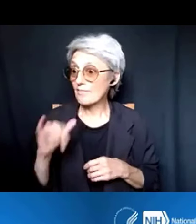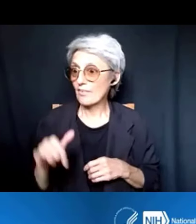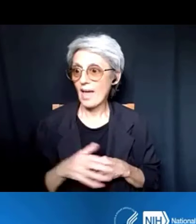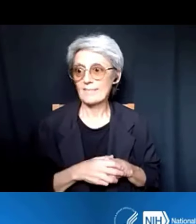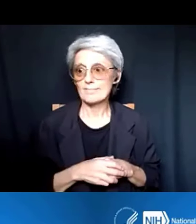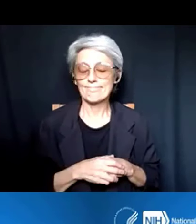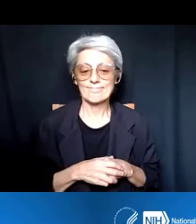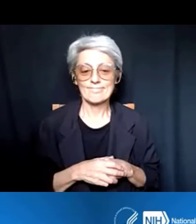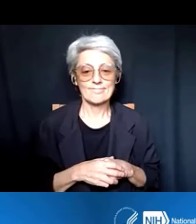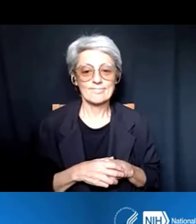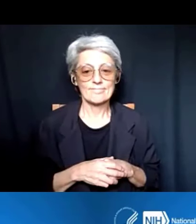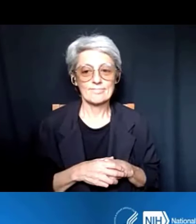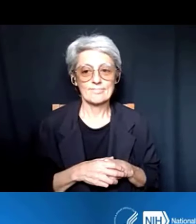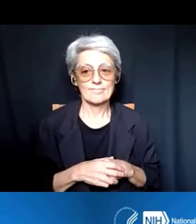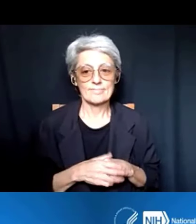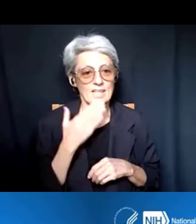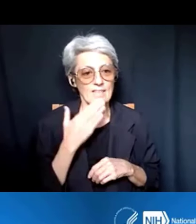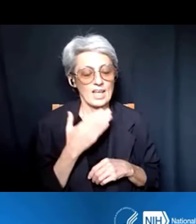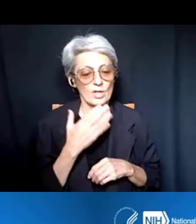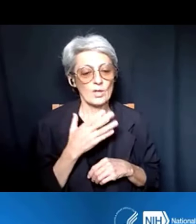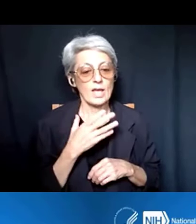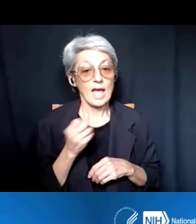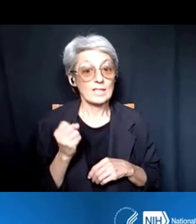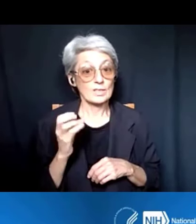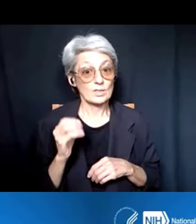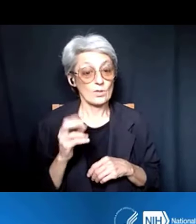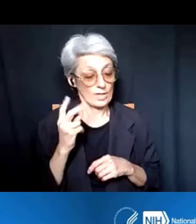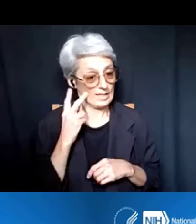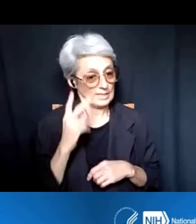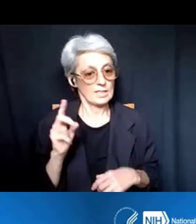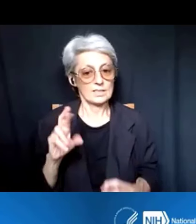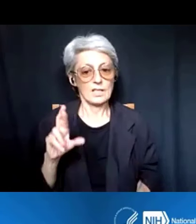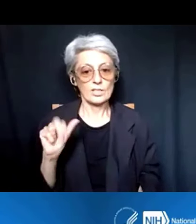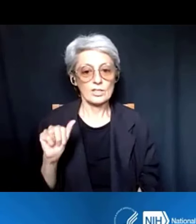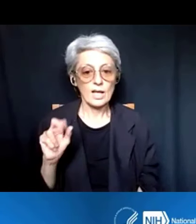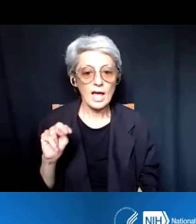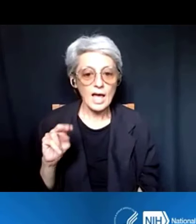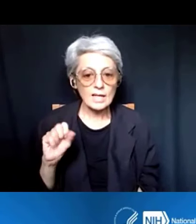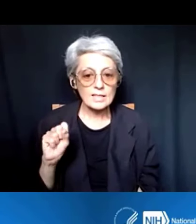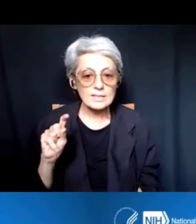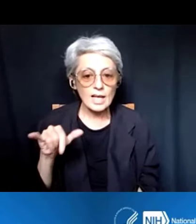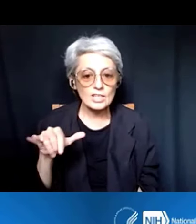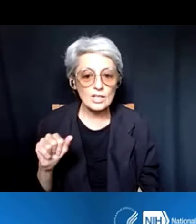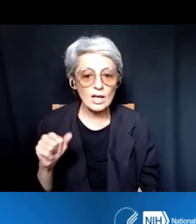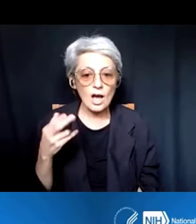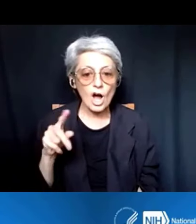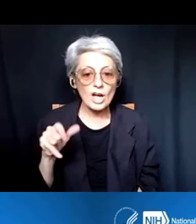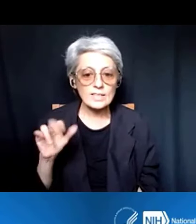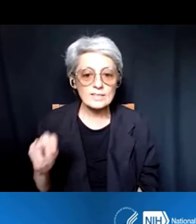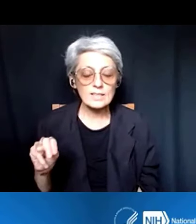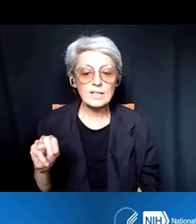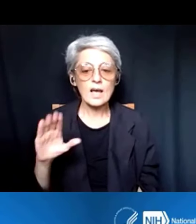Dr. Anissa Brown: So, thank you. As you can see, we have Dr. Anastasiya Hardison with us. She is a Customer Relations Manager